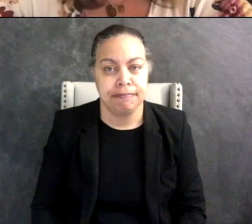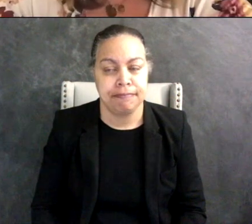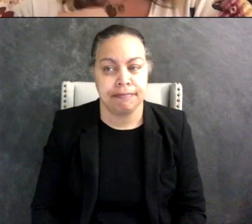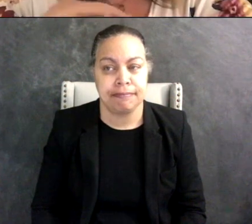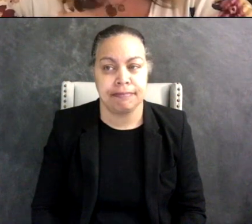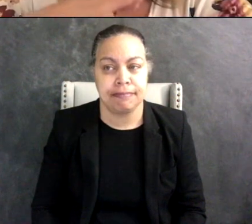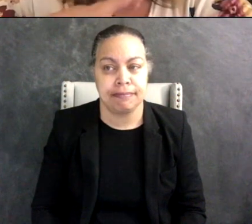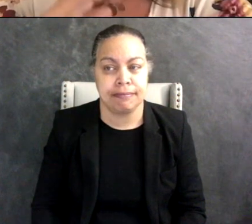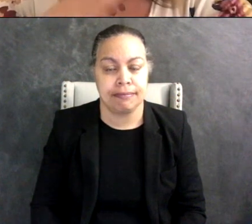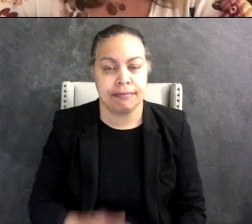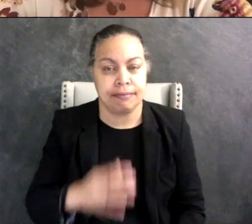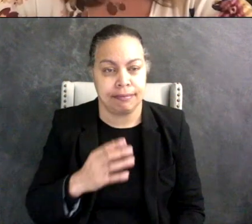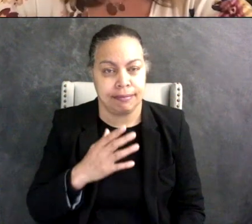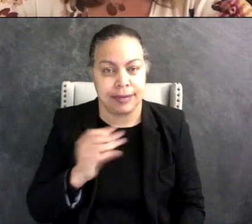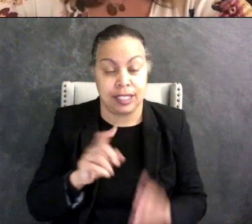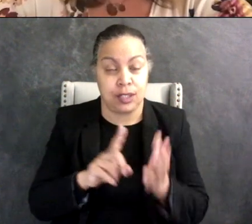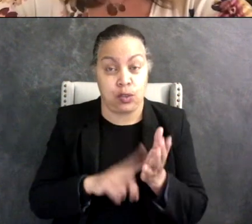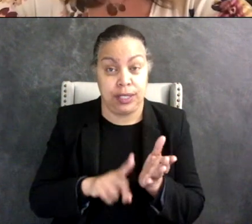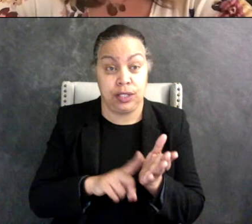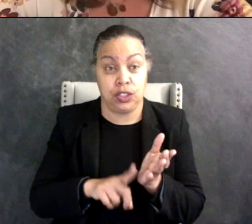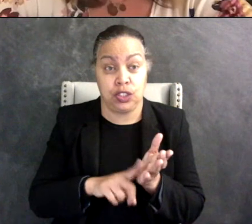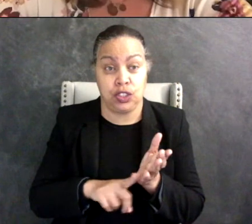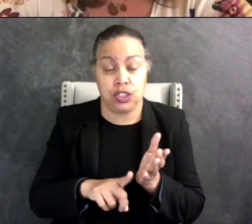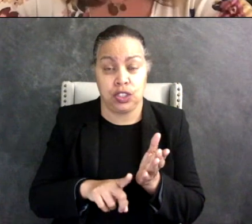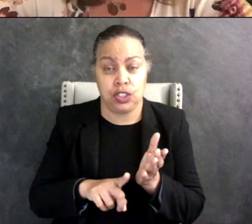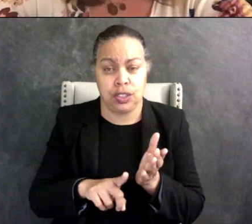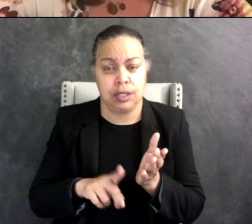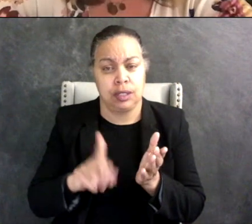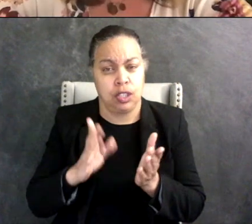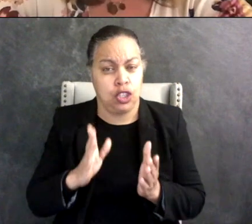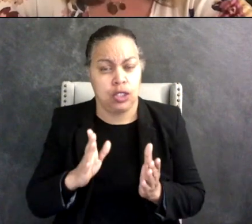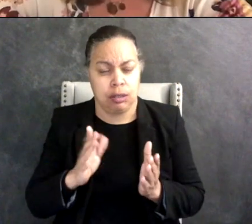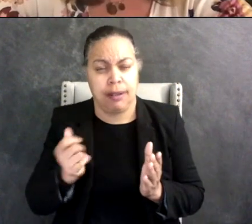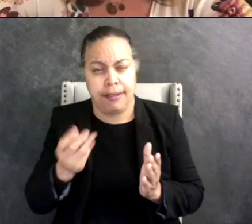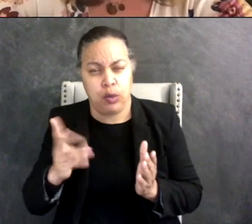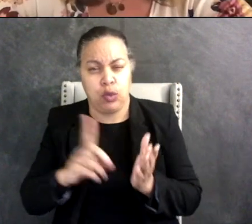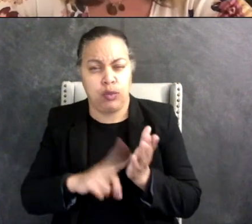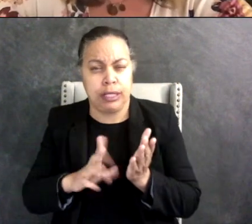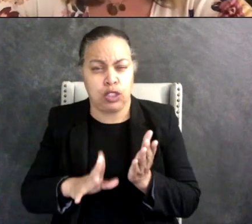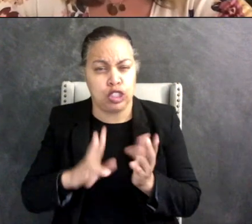and research - there's a few researchers who delve into topics sort of